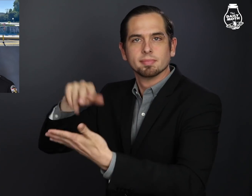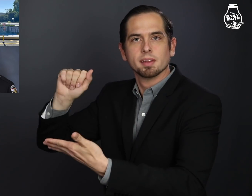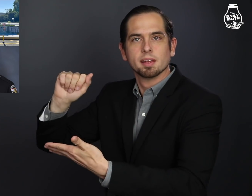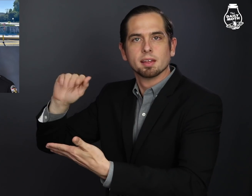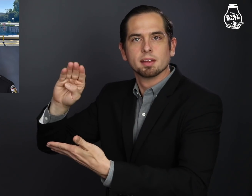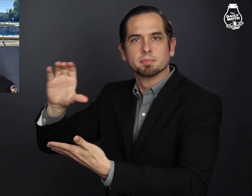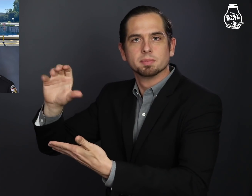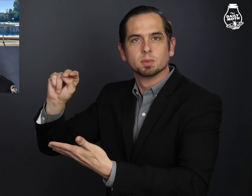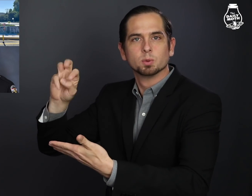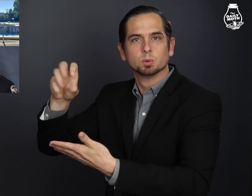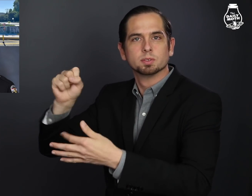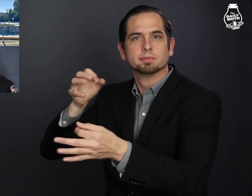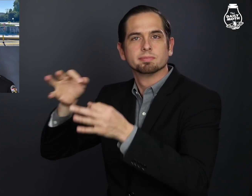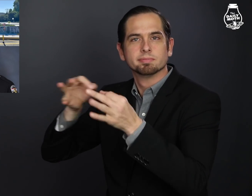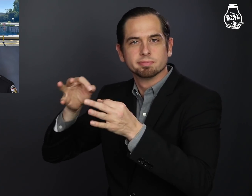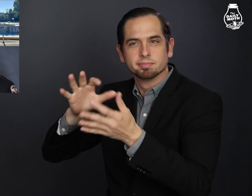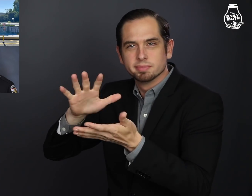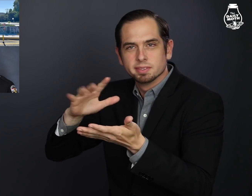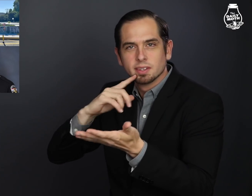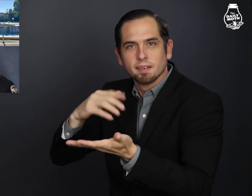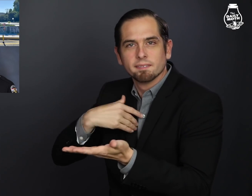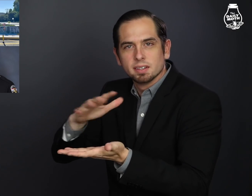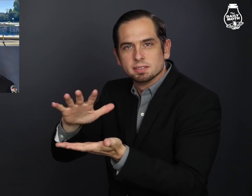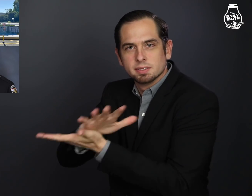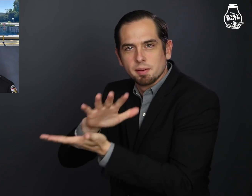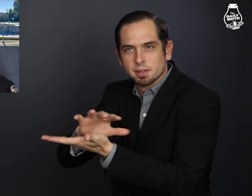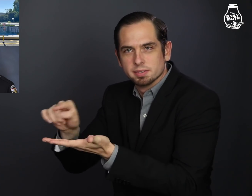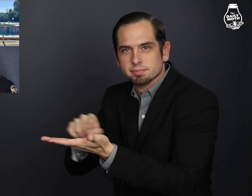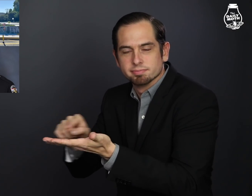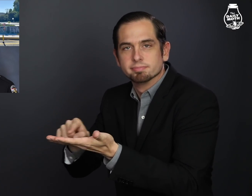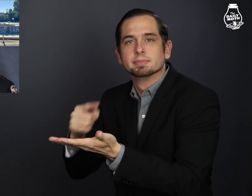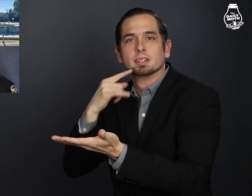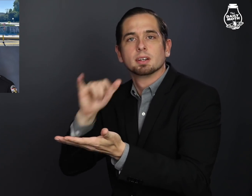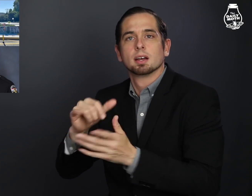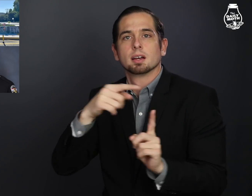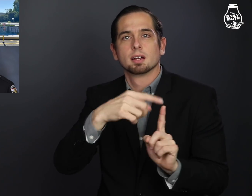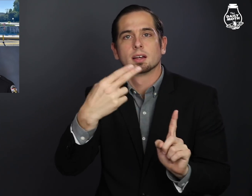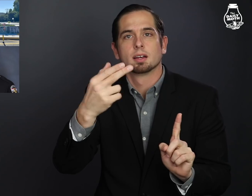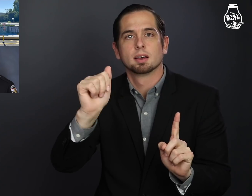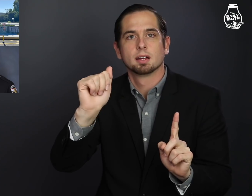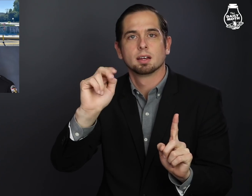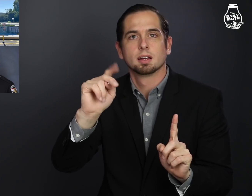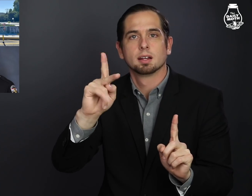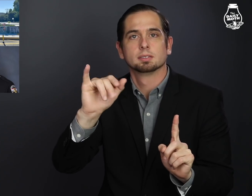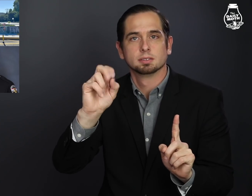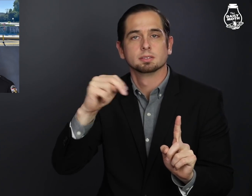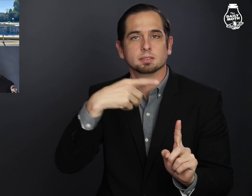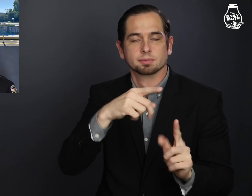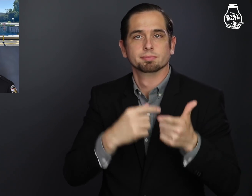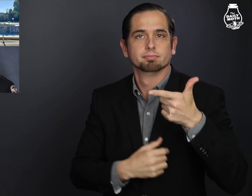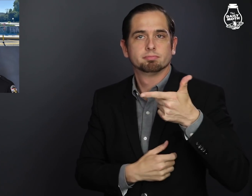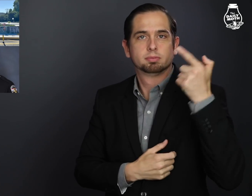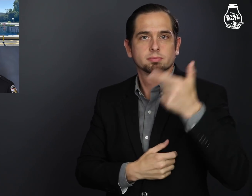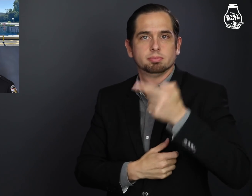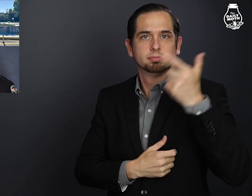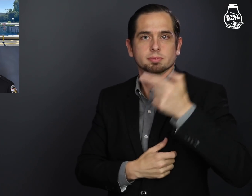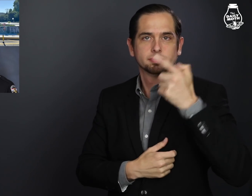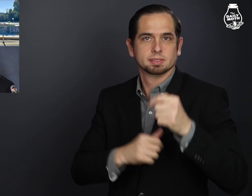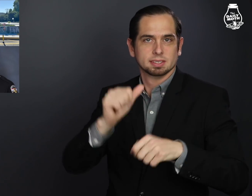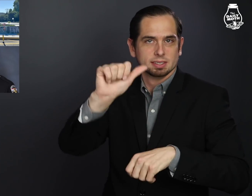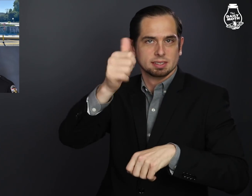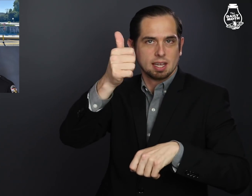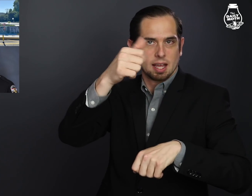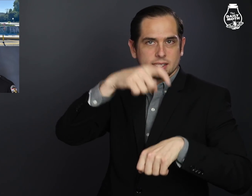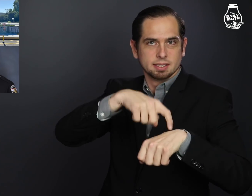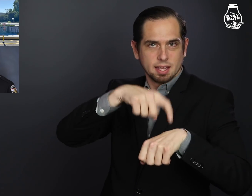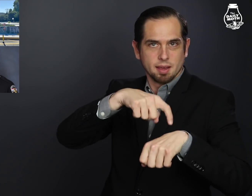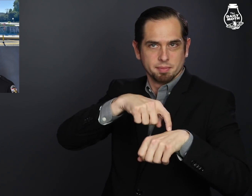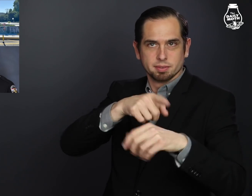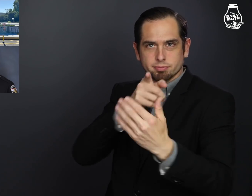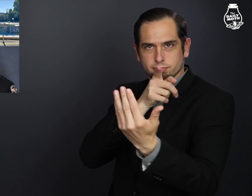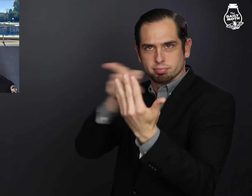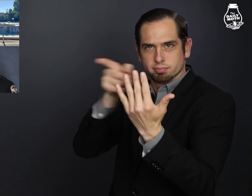ABC News said documents show that Hankison fired 10 rounds